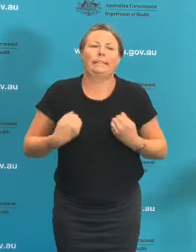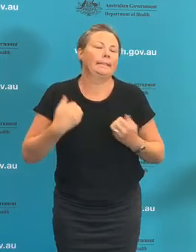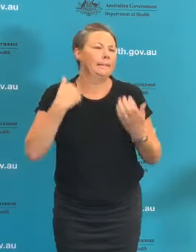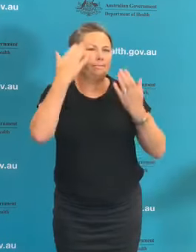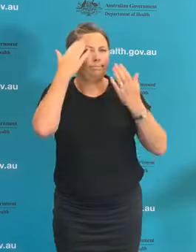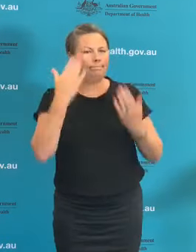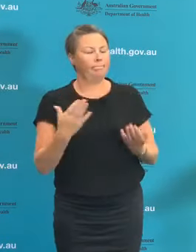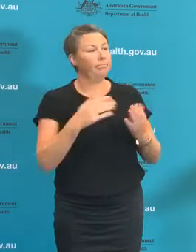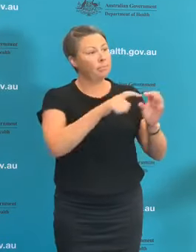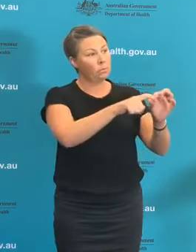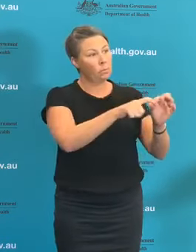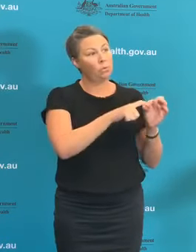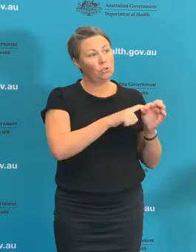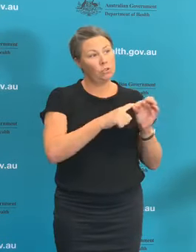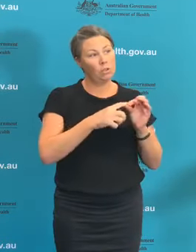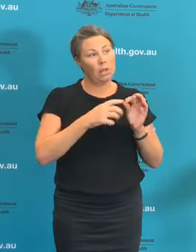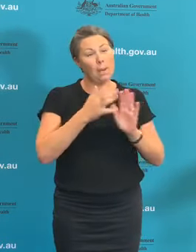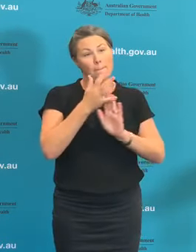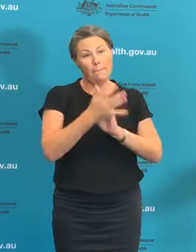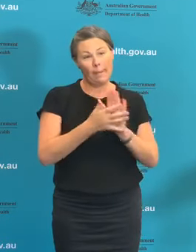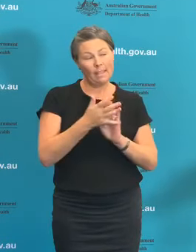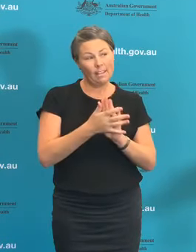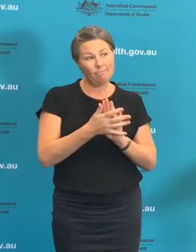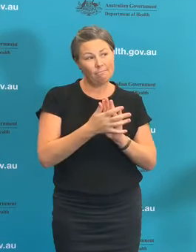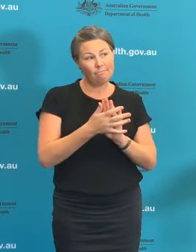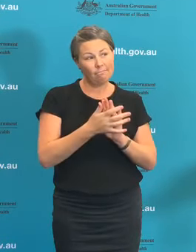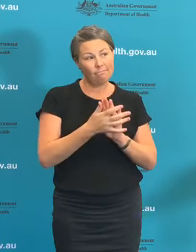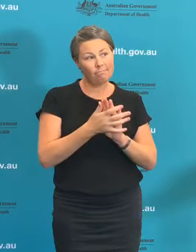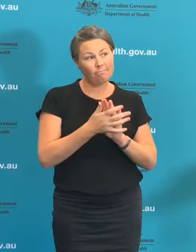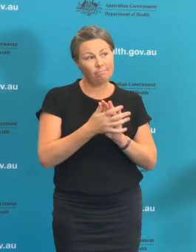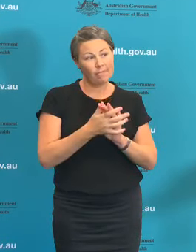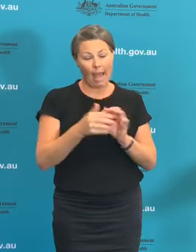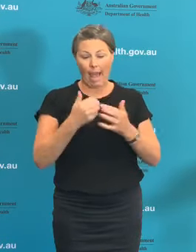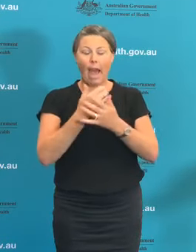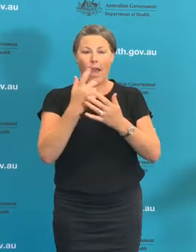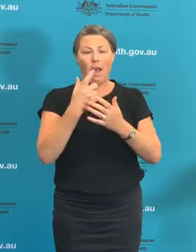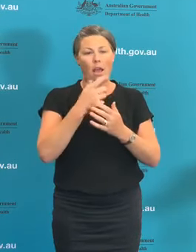So I don't suppose you can tell us how many people who died from coronavirus in Australia